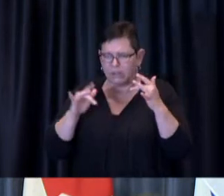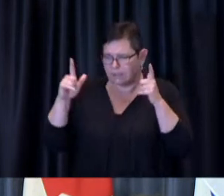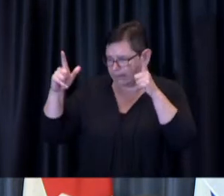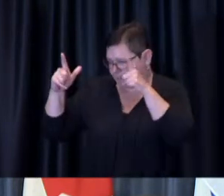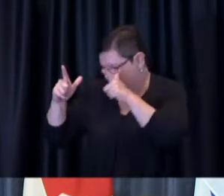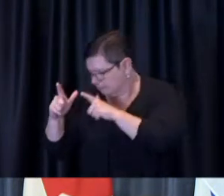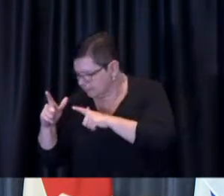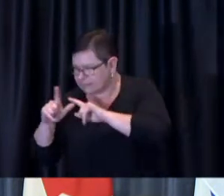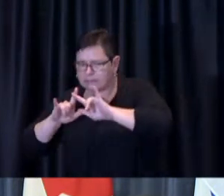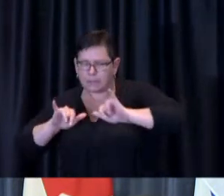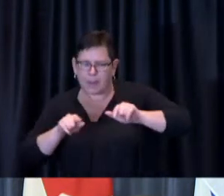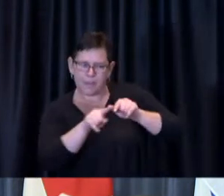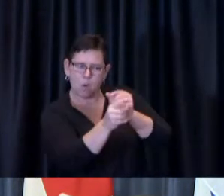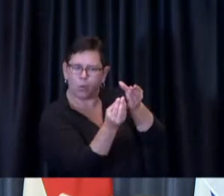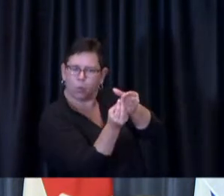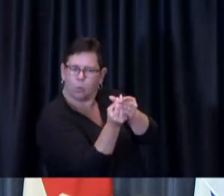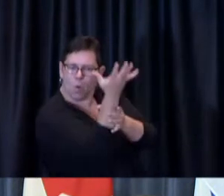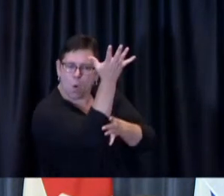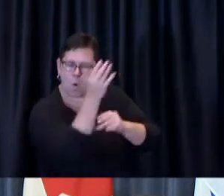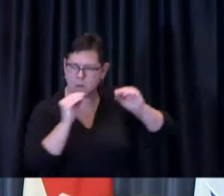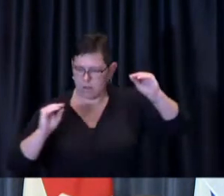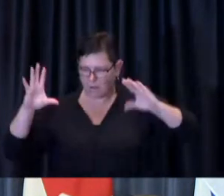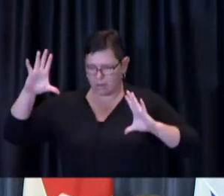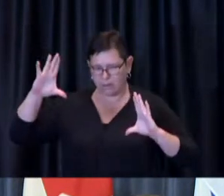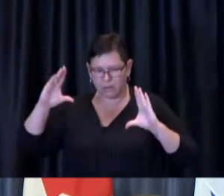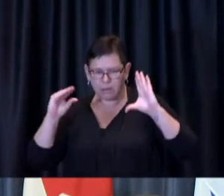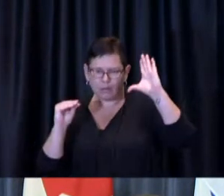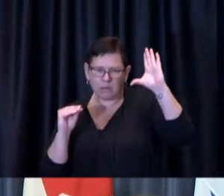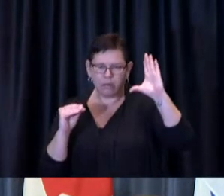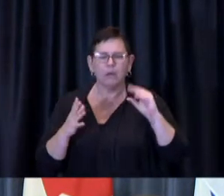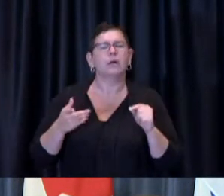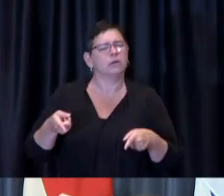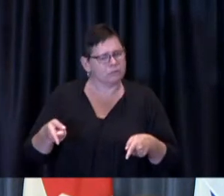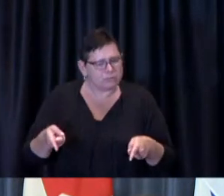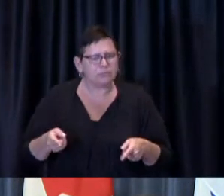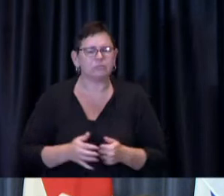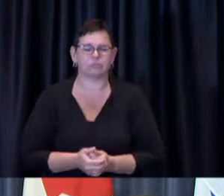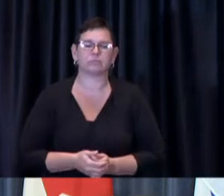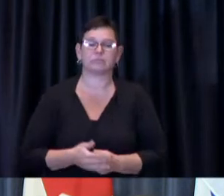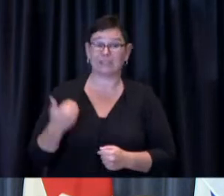Following the completion of scheduled clinic operations on Sunday, August 22nd,